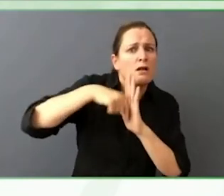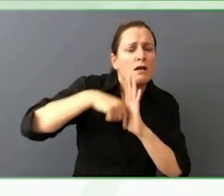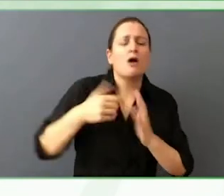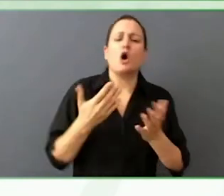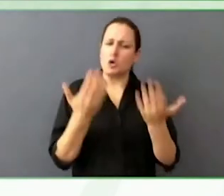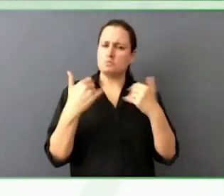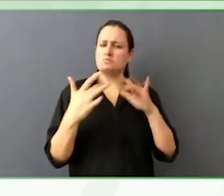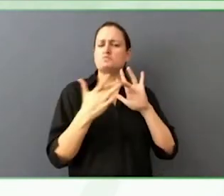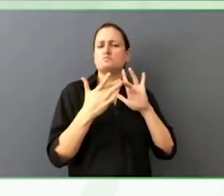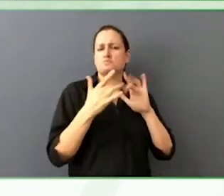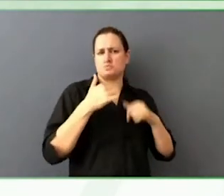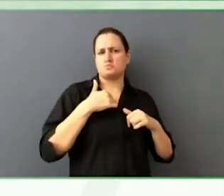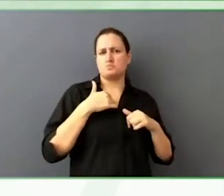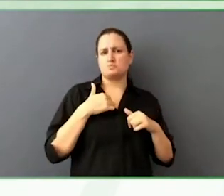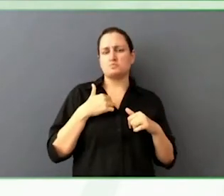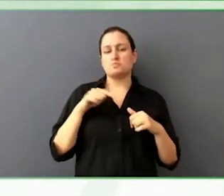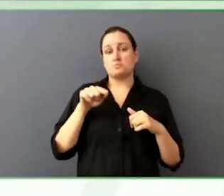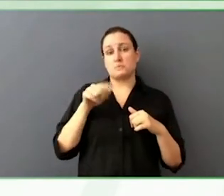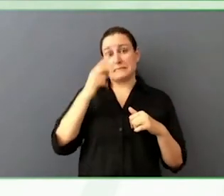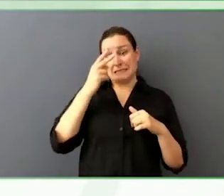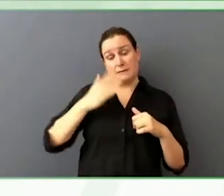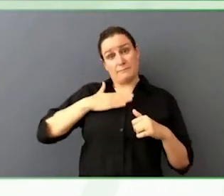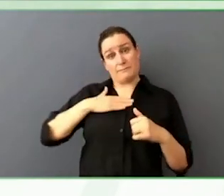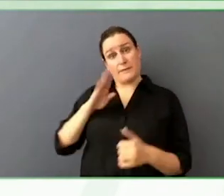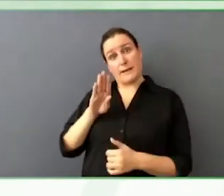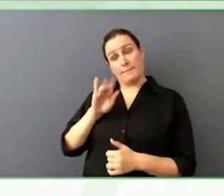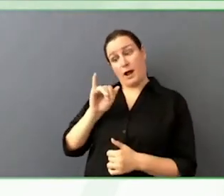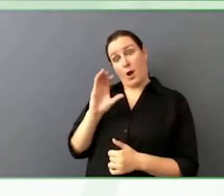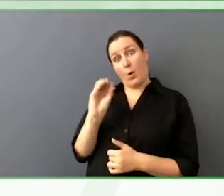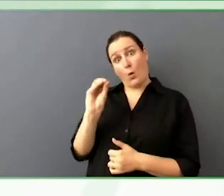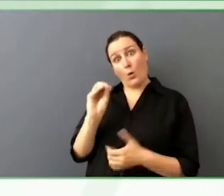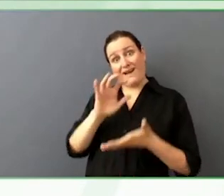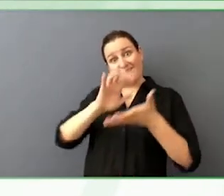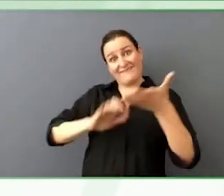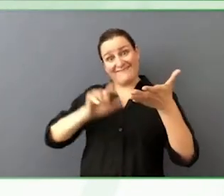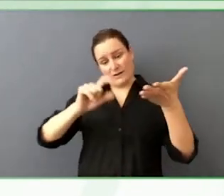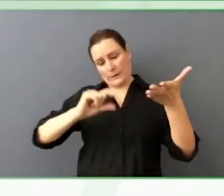Read my bio. If you are not a social media person, or if that is applicable to you.